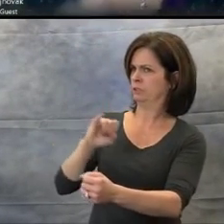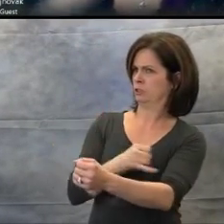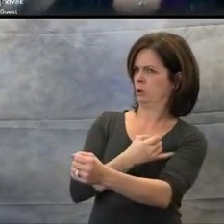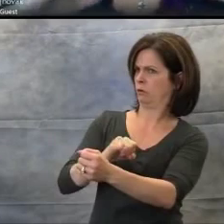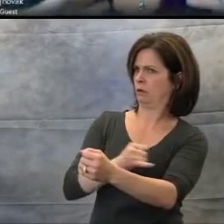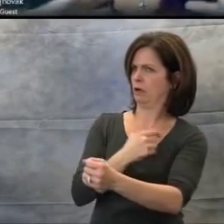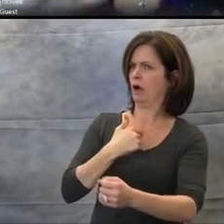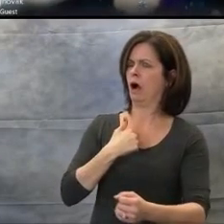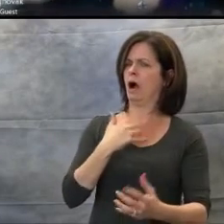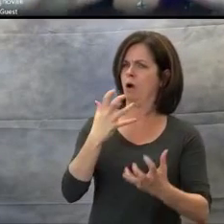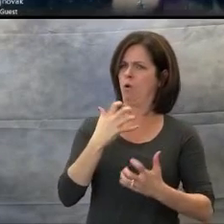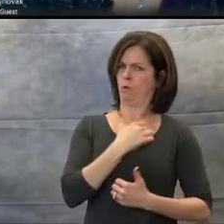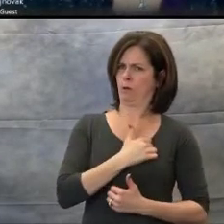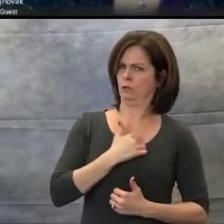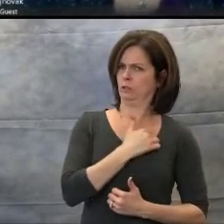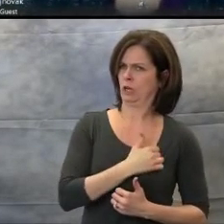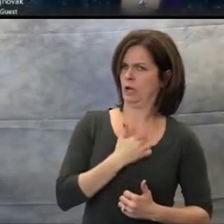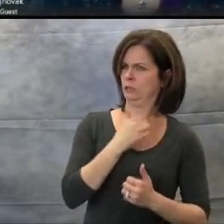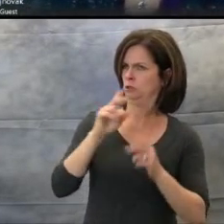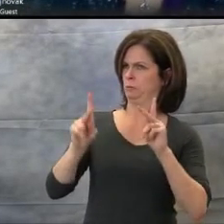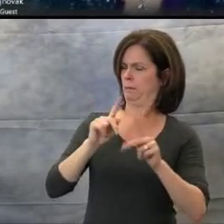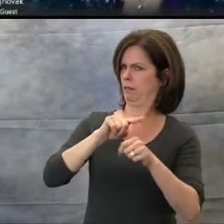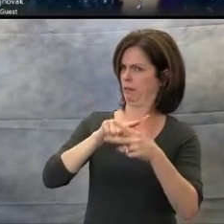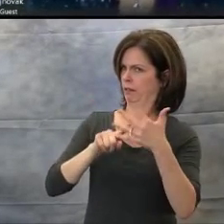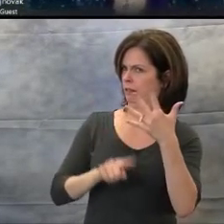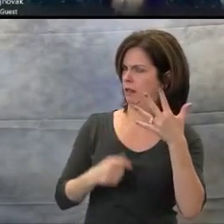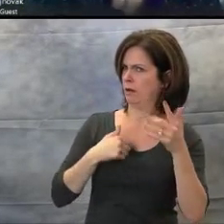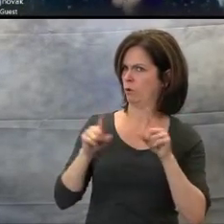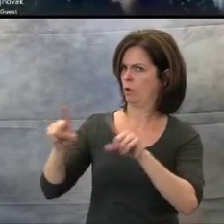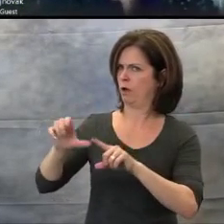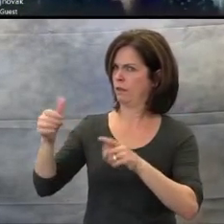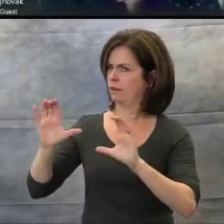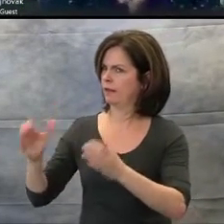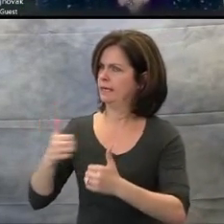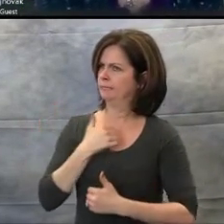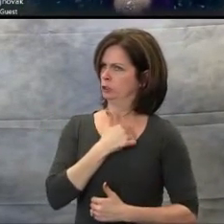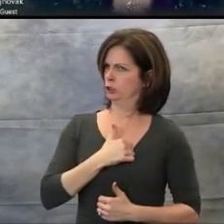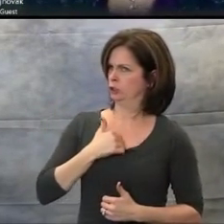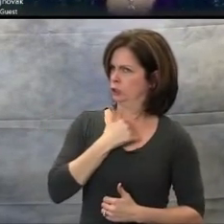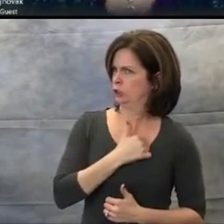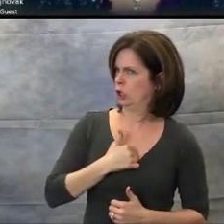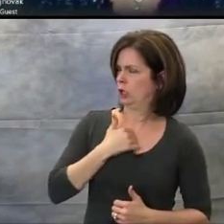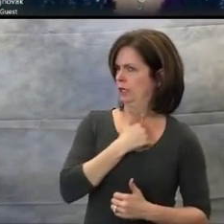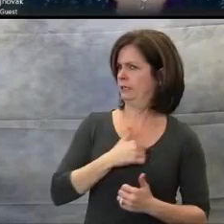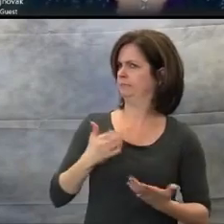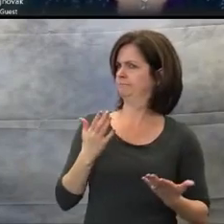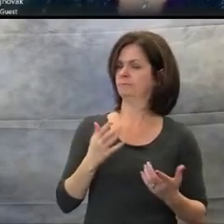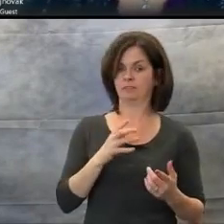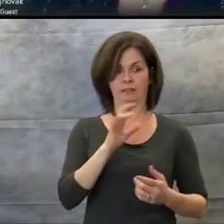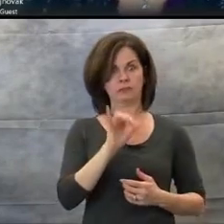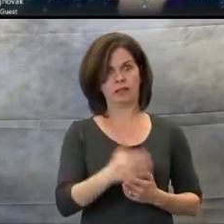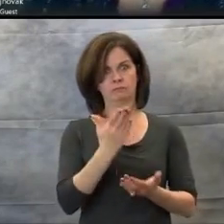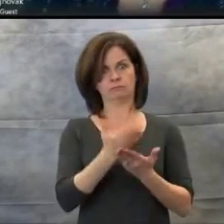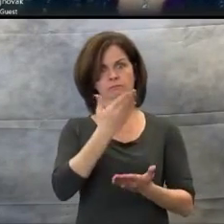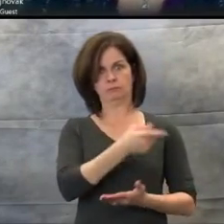So it would kind of make him realize that his behavior was irrational in the transition.